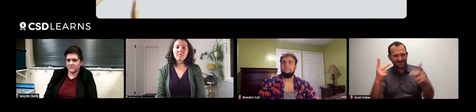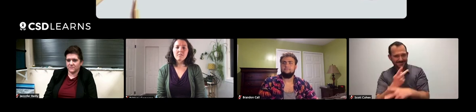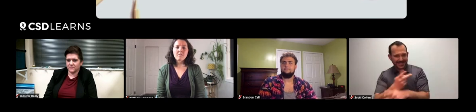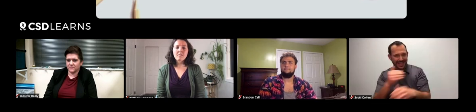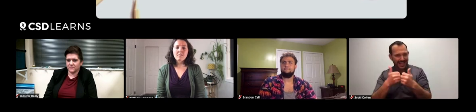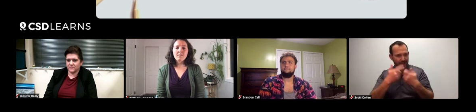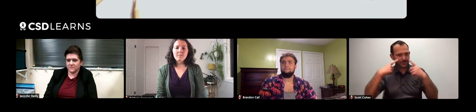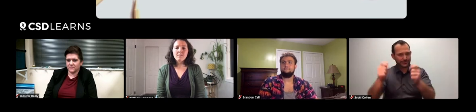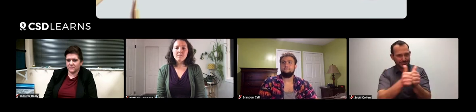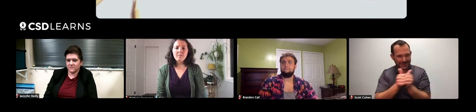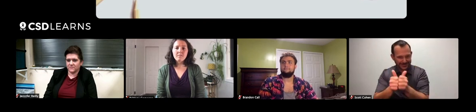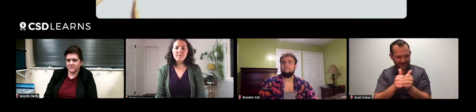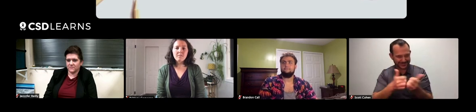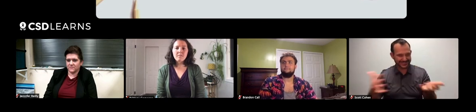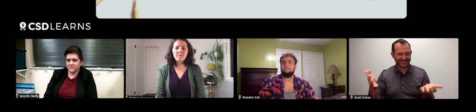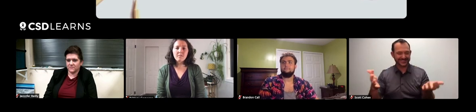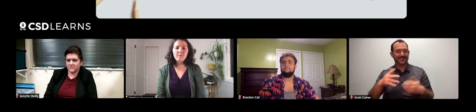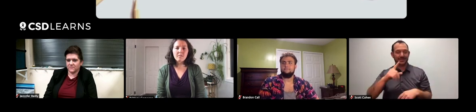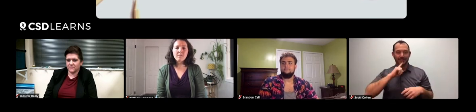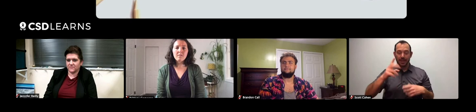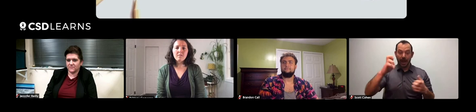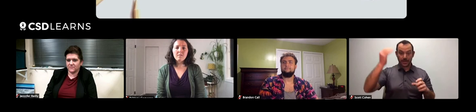and then the creativity with each other to work together.